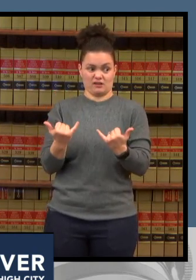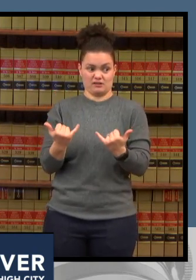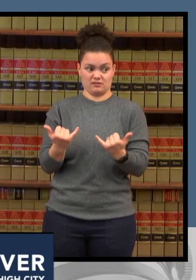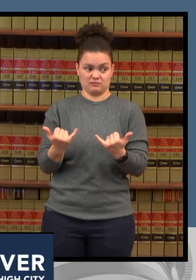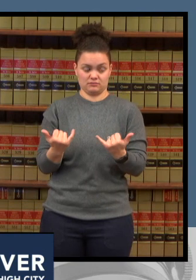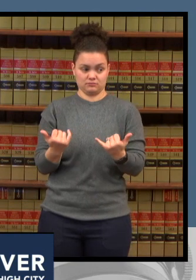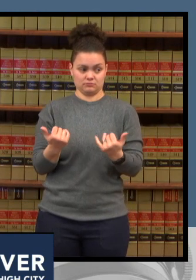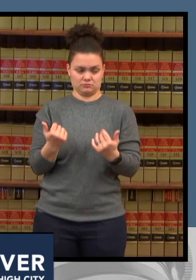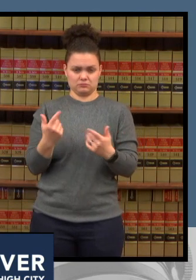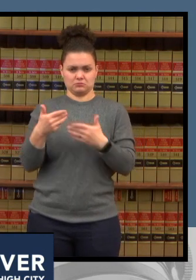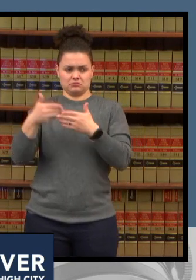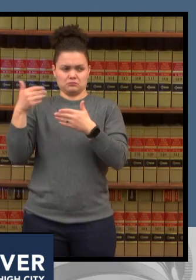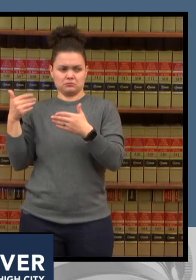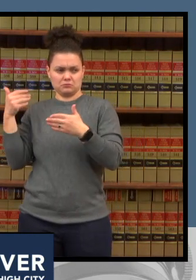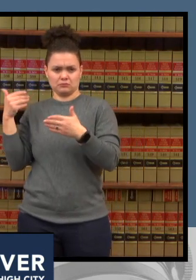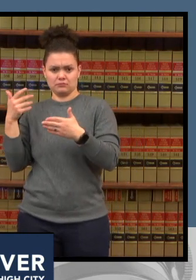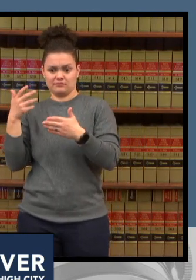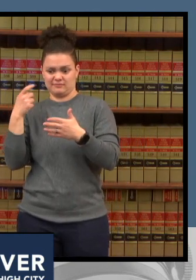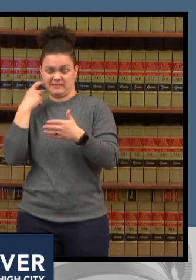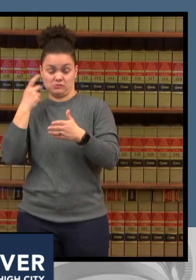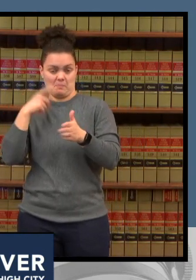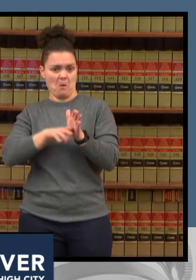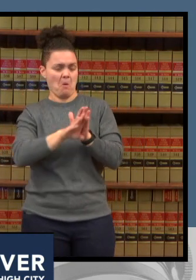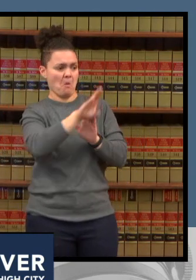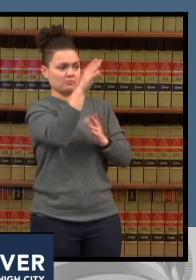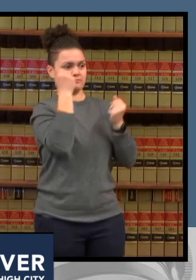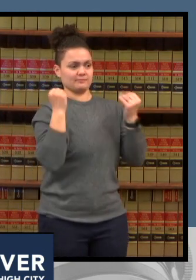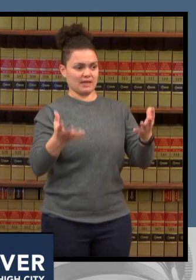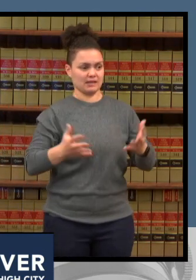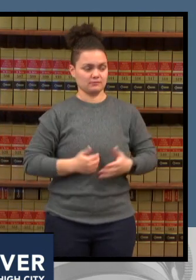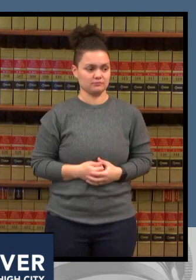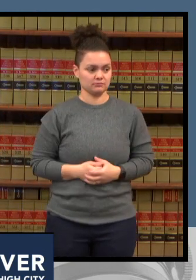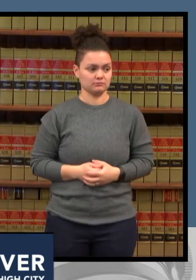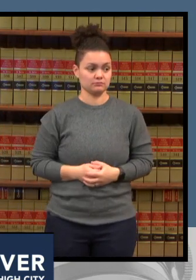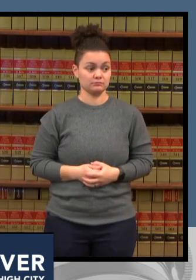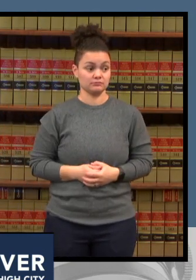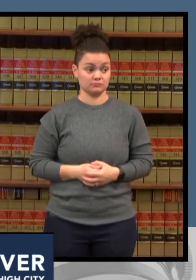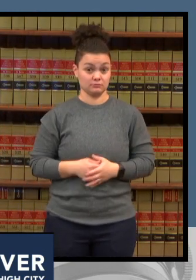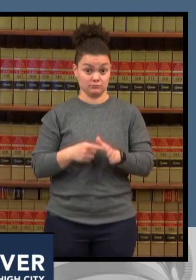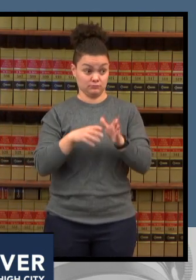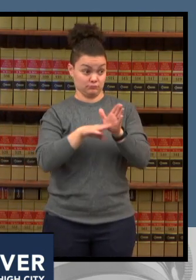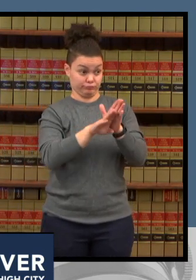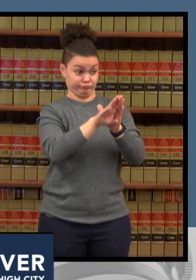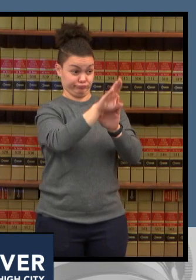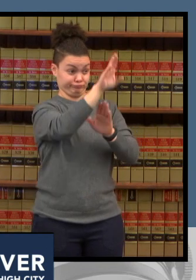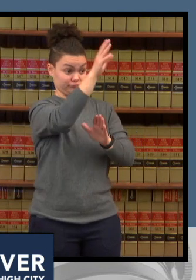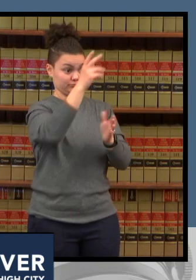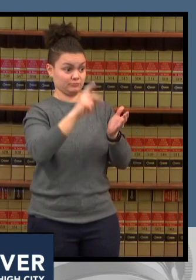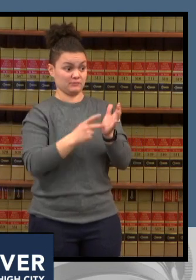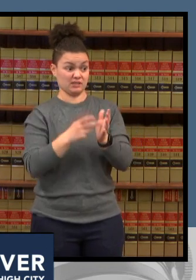this trajectory we also will have record numbers of inpatient so again highly concerning time